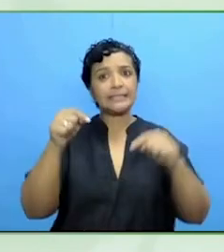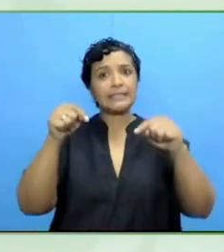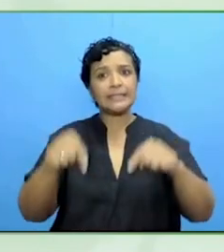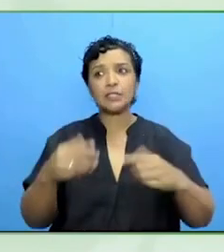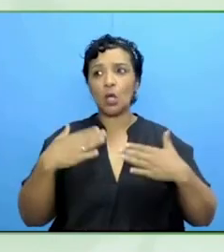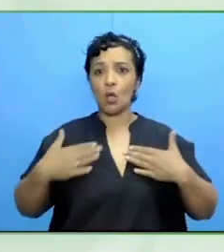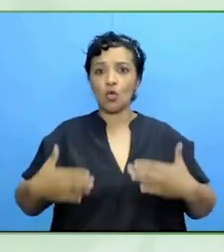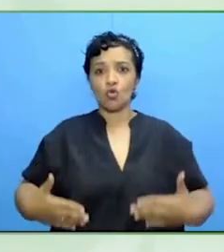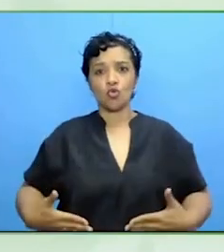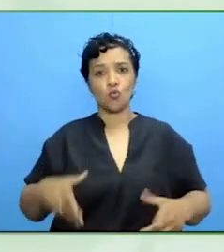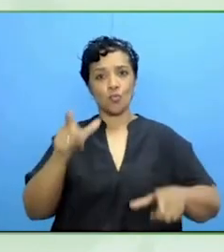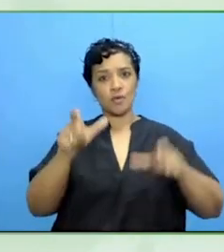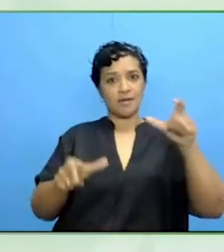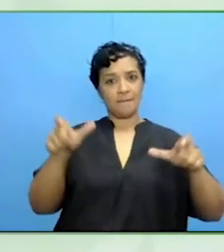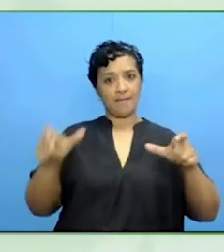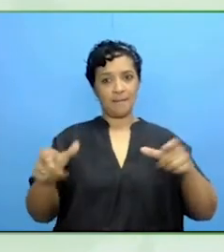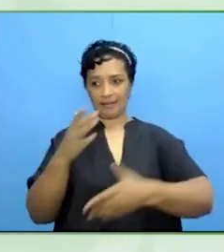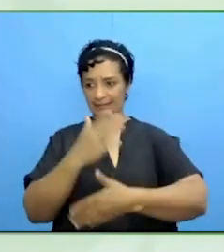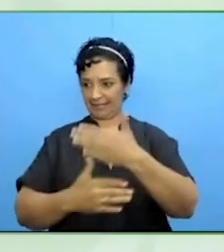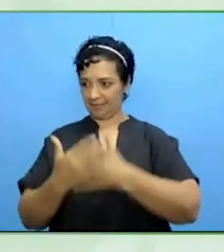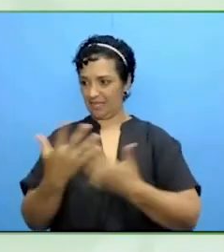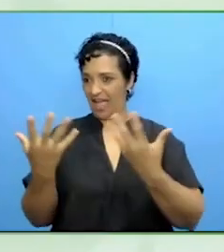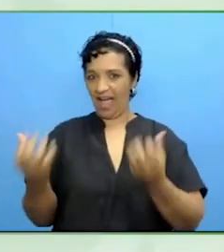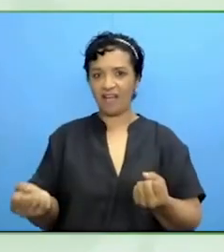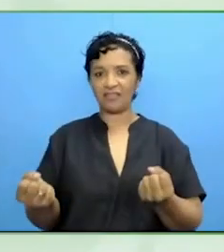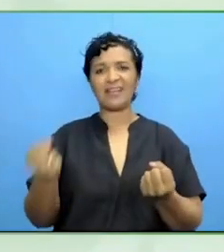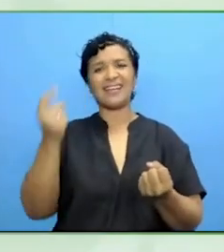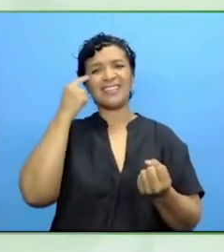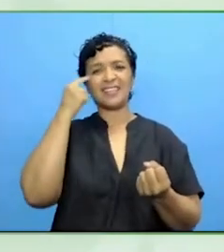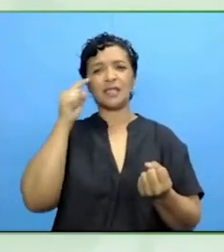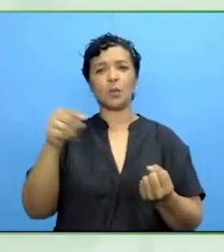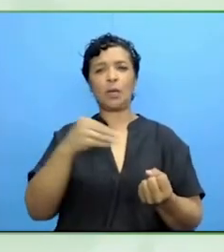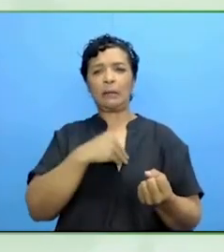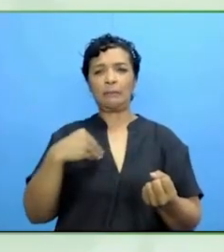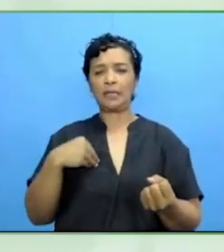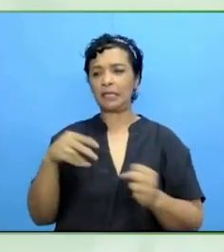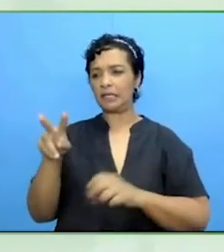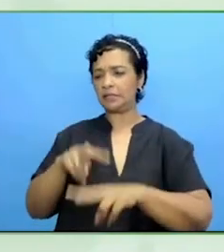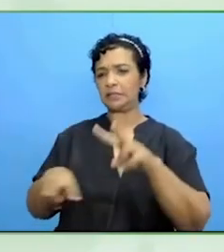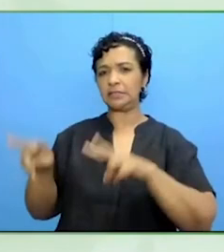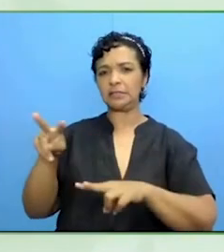institutionalisation, overemphasising vulnerability.